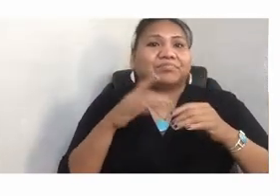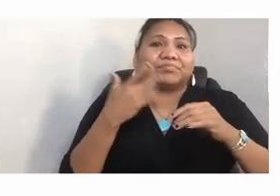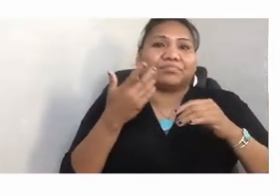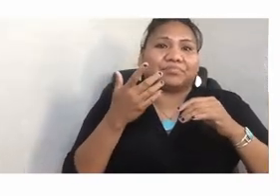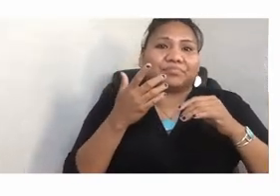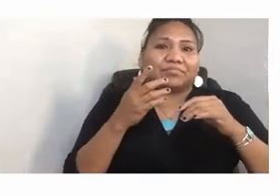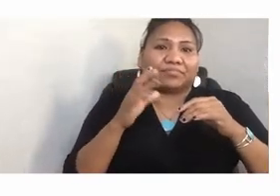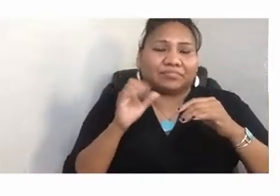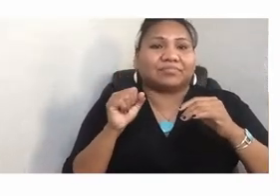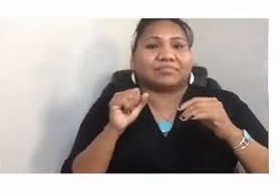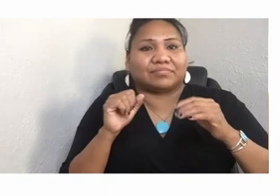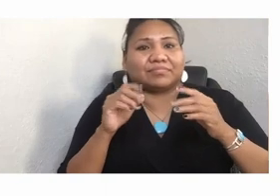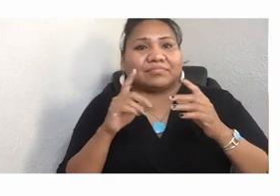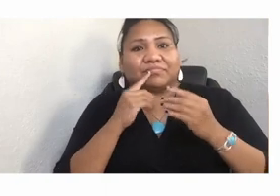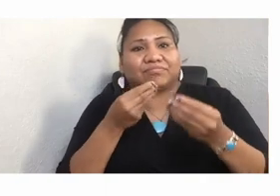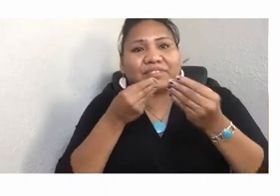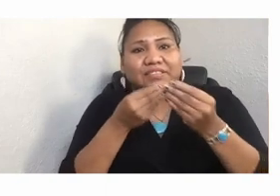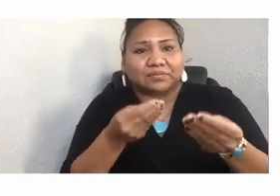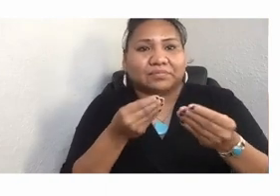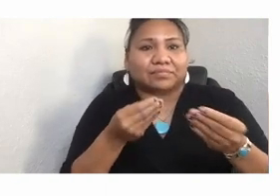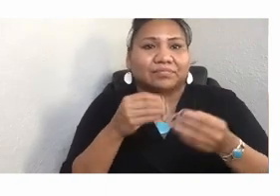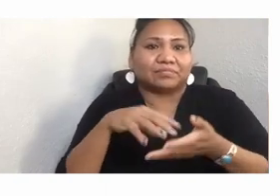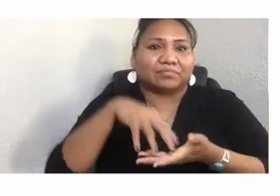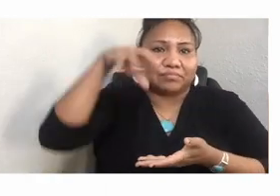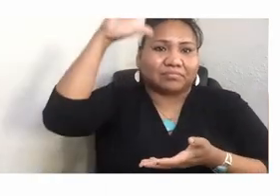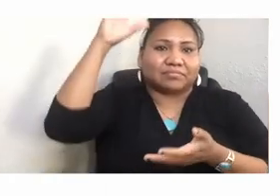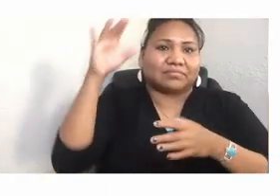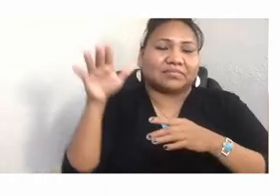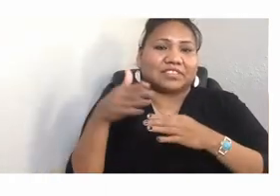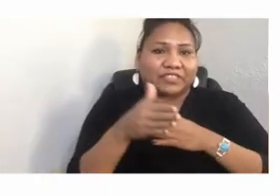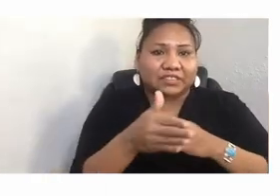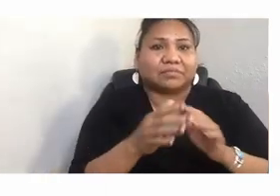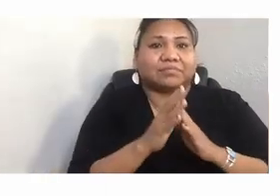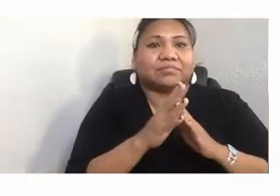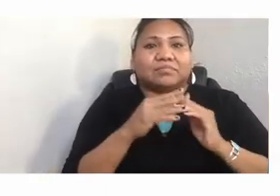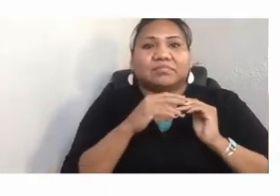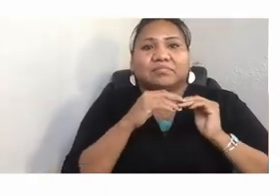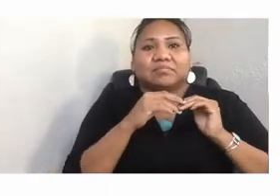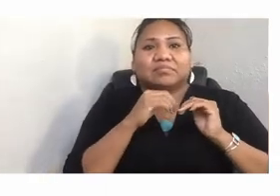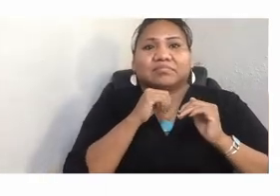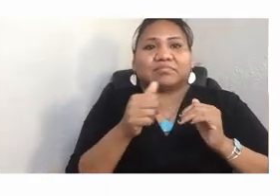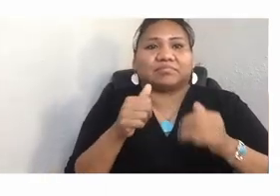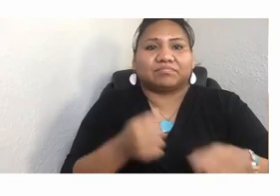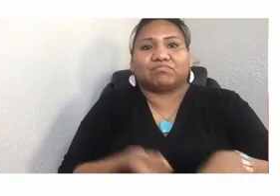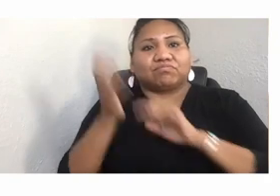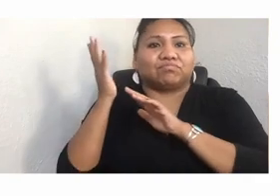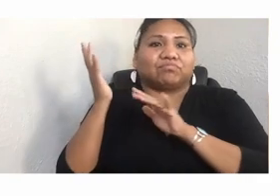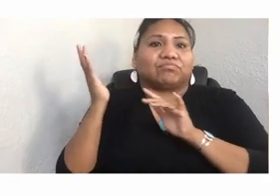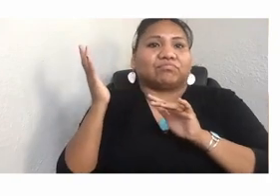I'm dreaming about a modern world that doesn't erase its indigenous intelligence, but rather, embraces the rich complexity